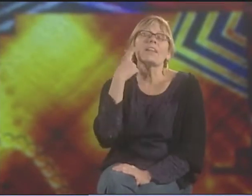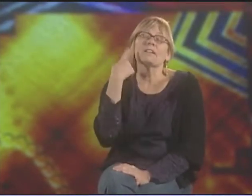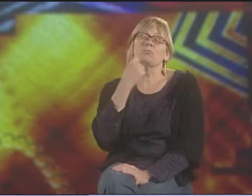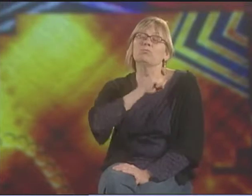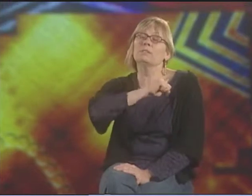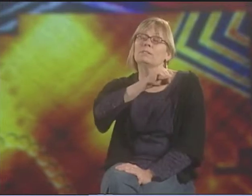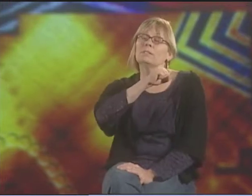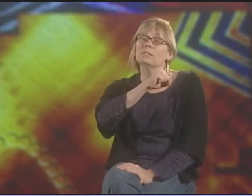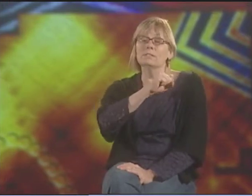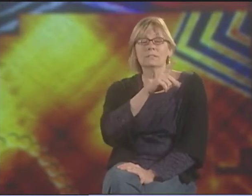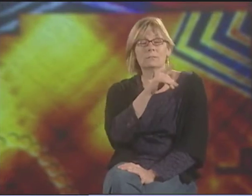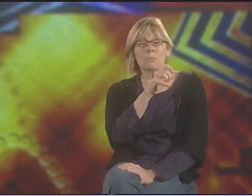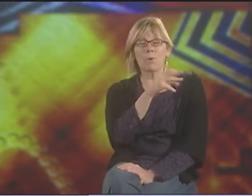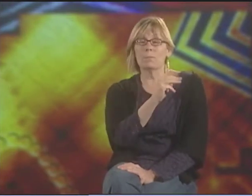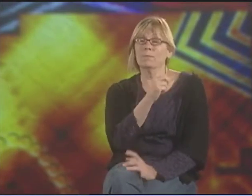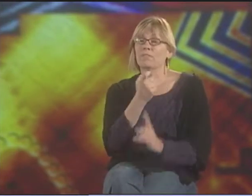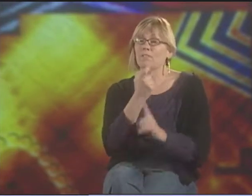I THINK THAT RESISTANT POEMS...